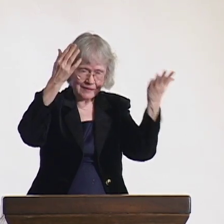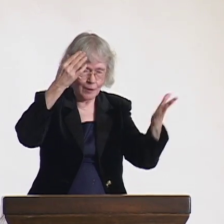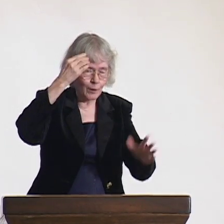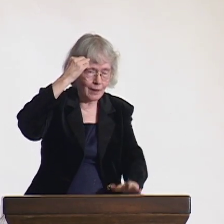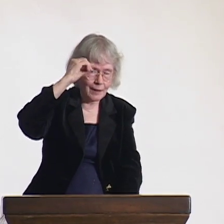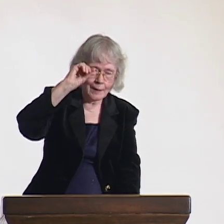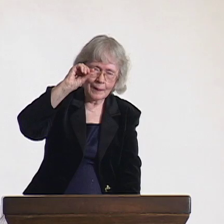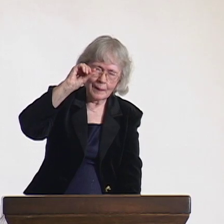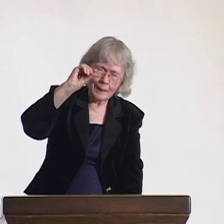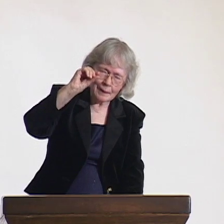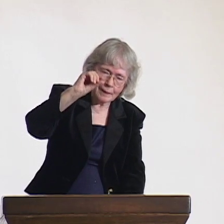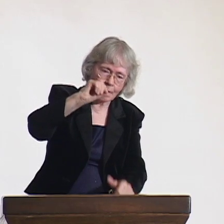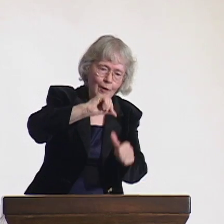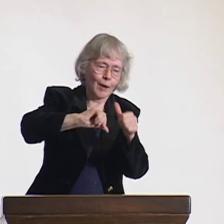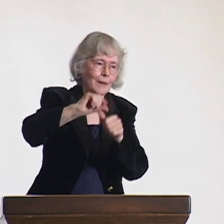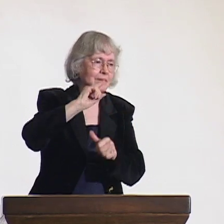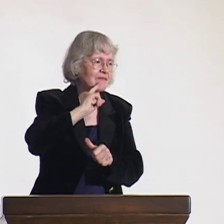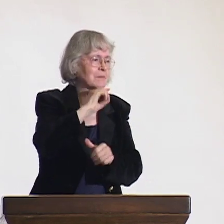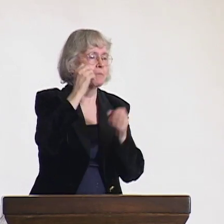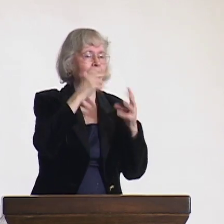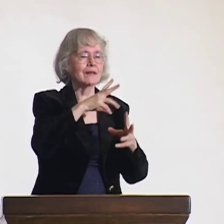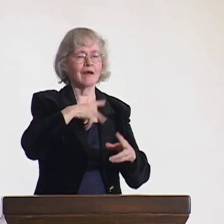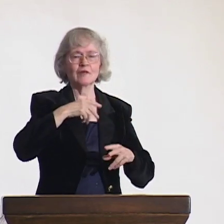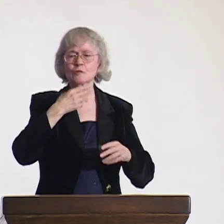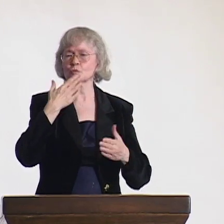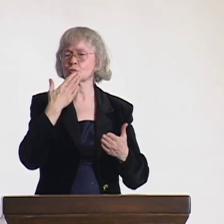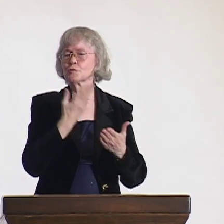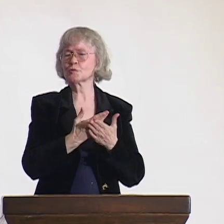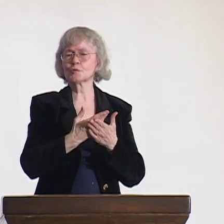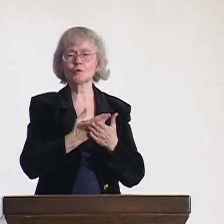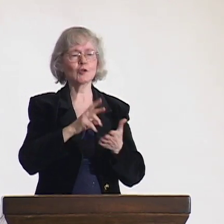Small steps take the effort of many, many people.